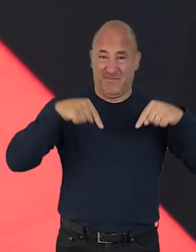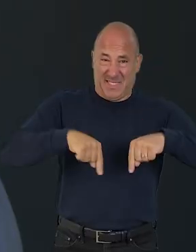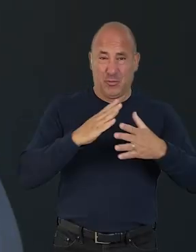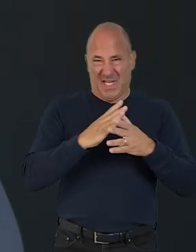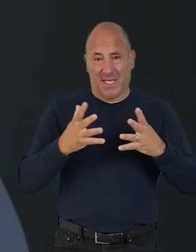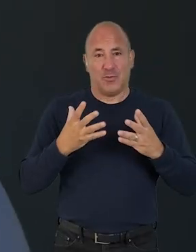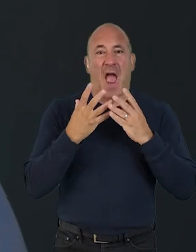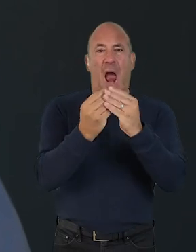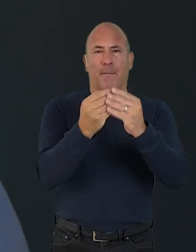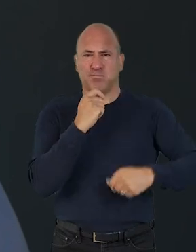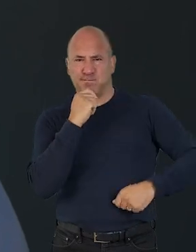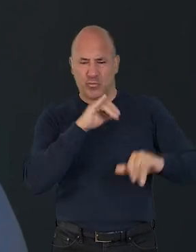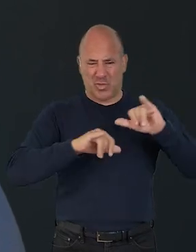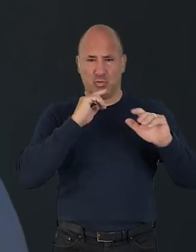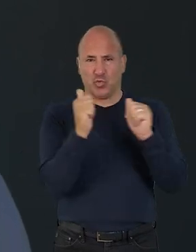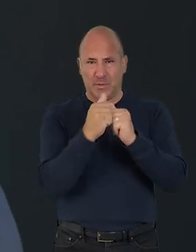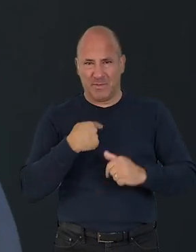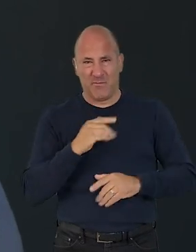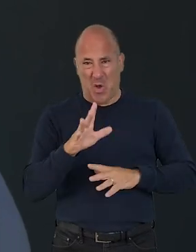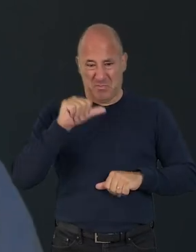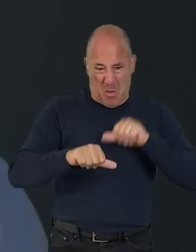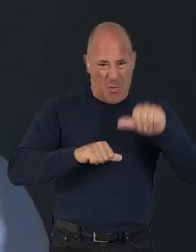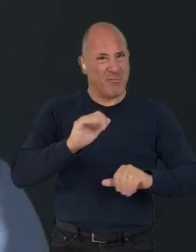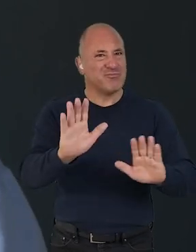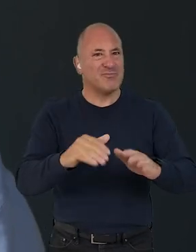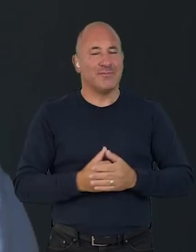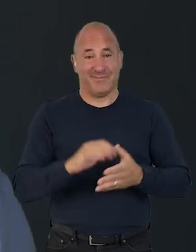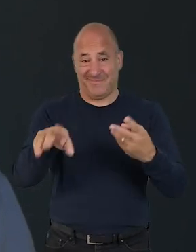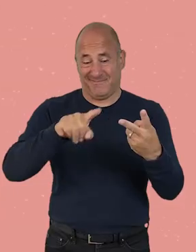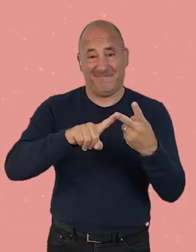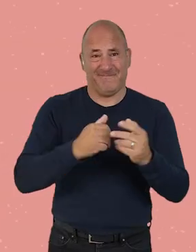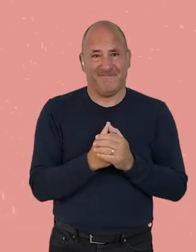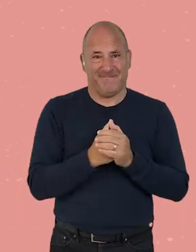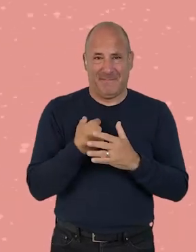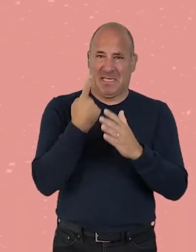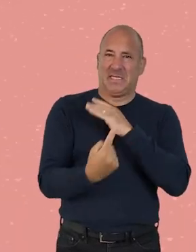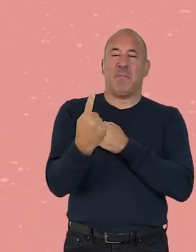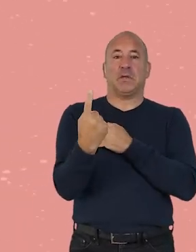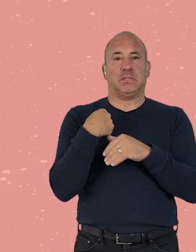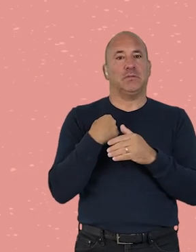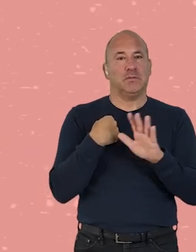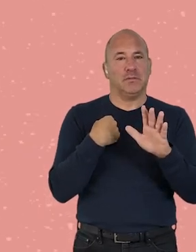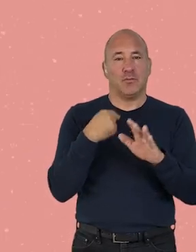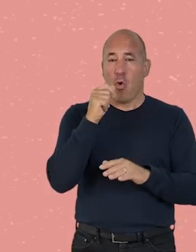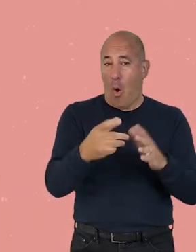This toolkit is designed to help you figure out what works for you and not be too prescriptive. 2, interdependency.